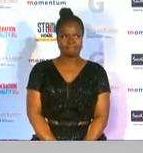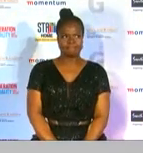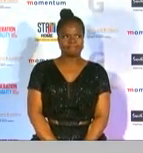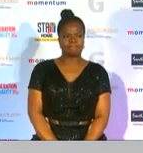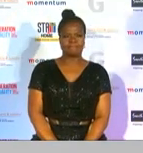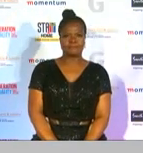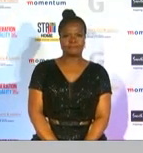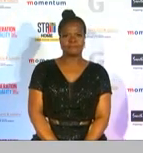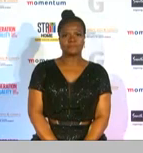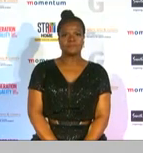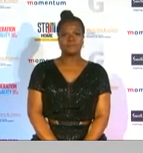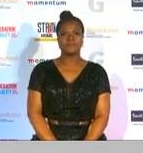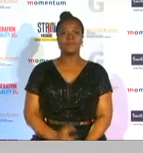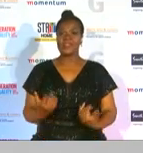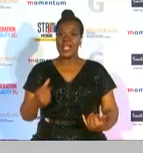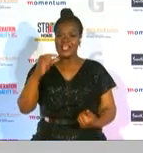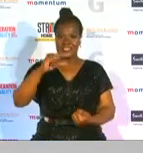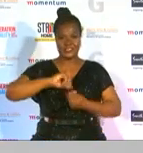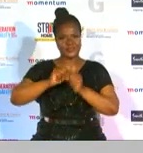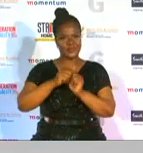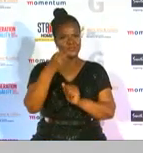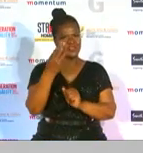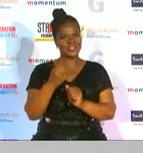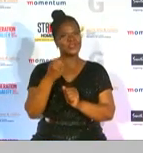and the g-sports 2020 federation of the year